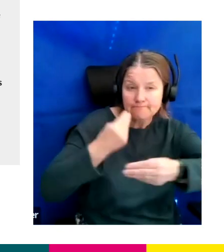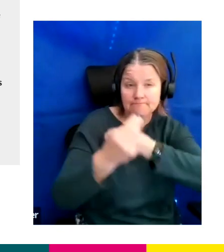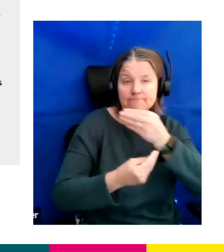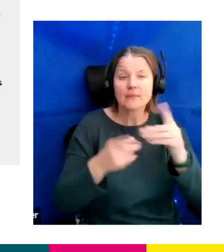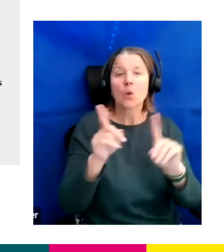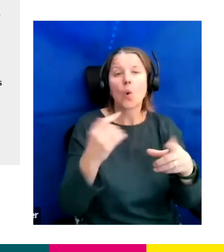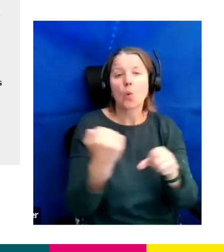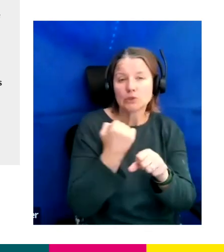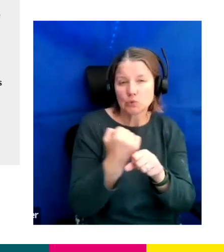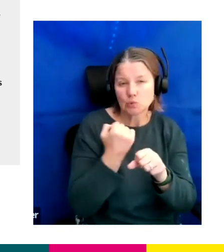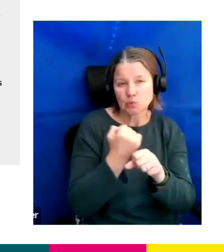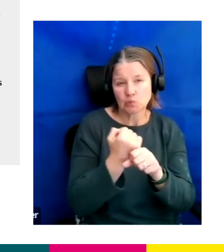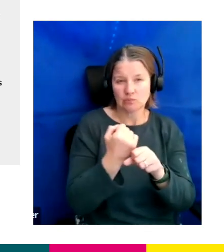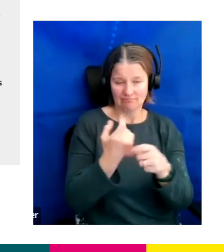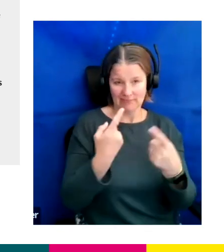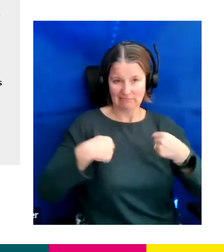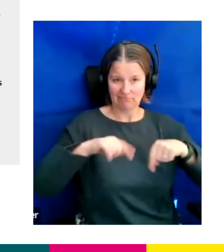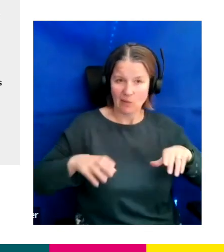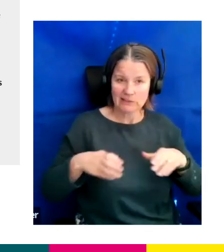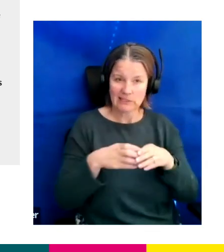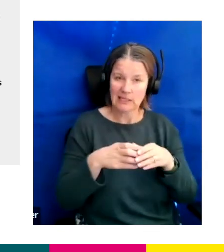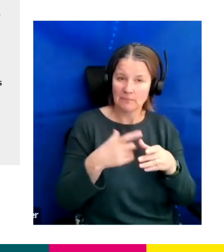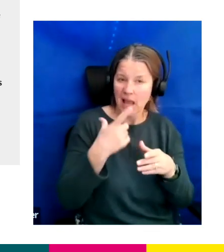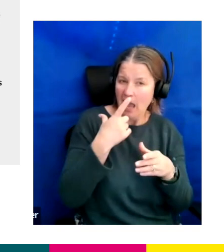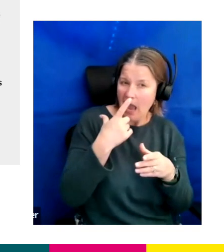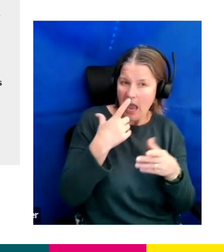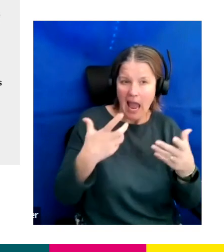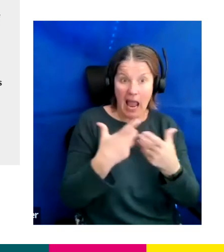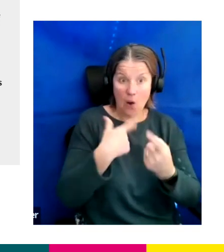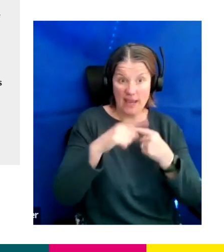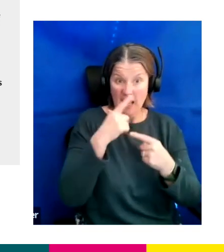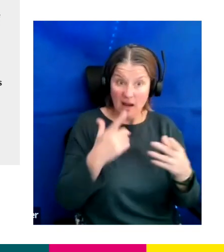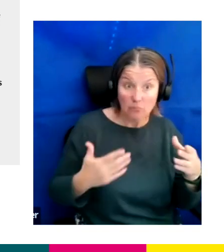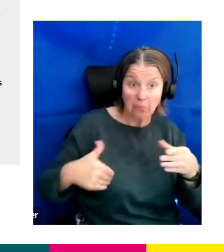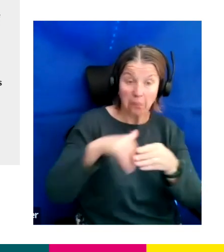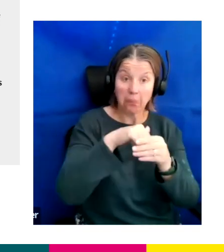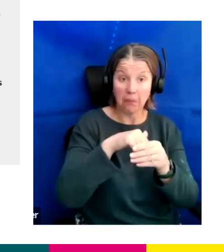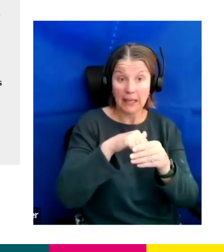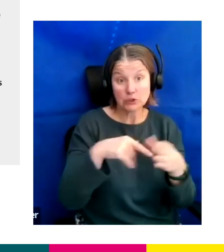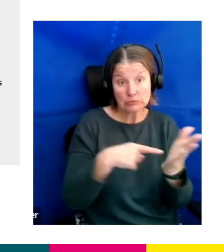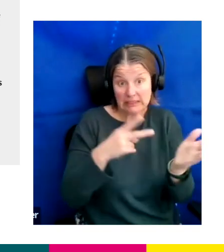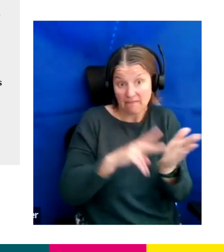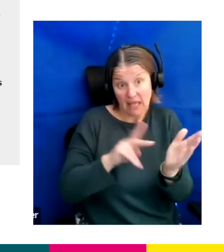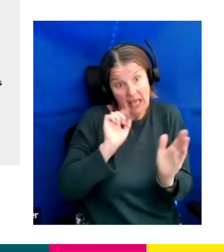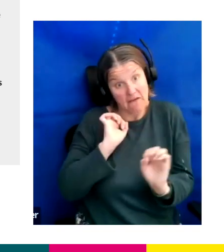within our team and how we can get you into television if that is your ambition.